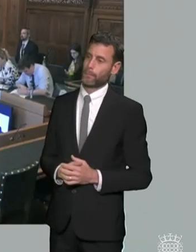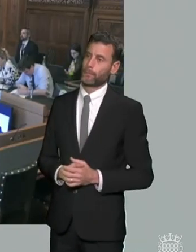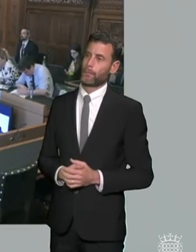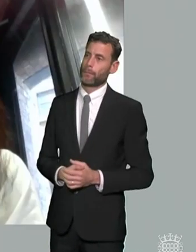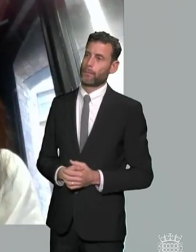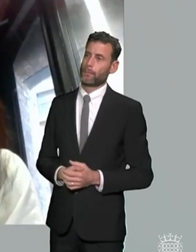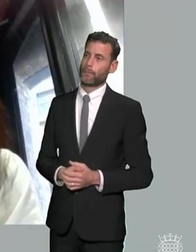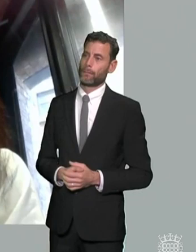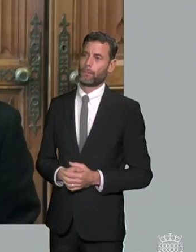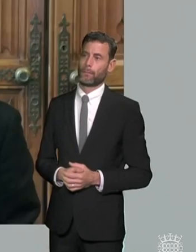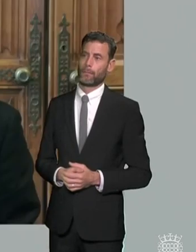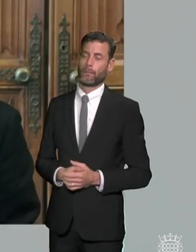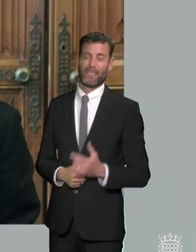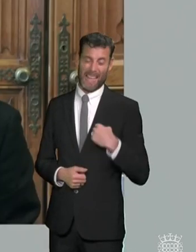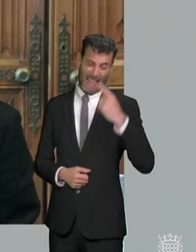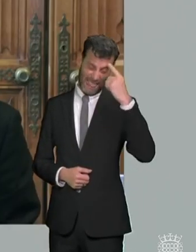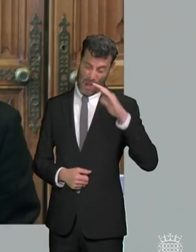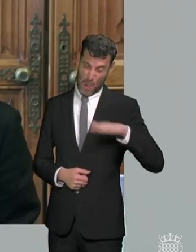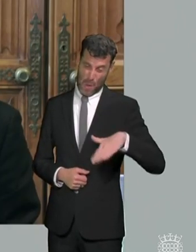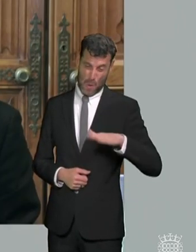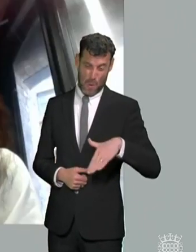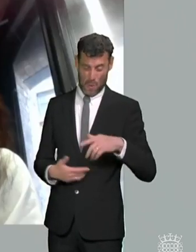i'd be probably fairly low in terms of the things it needs to address